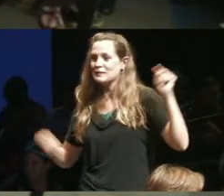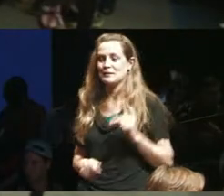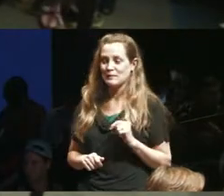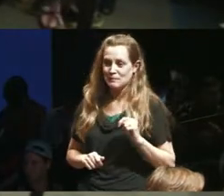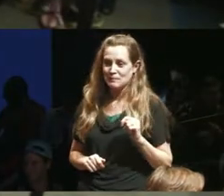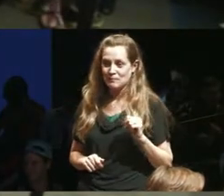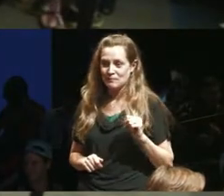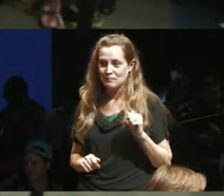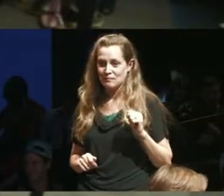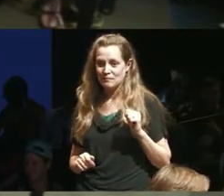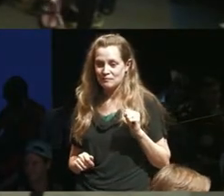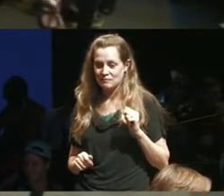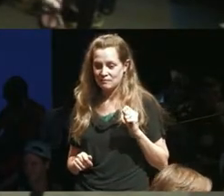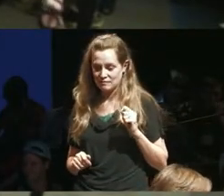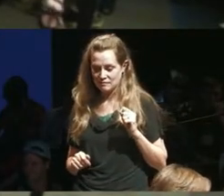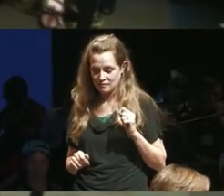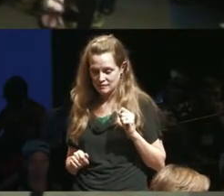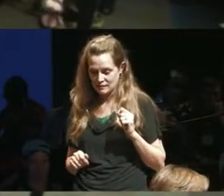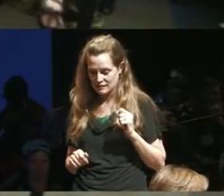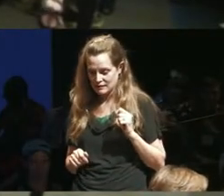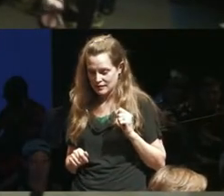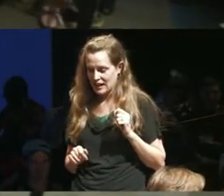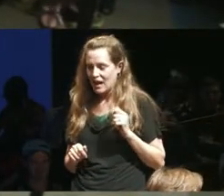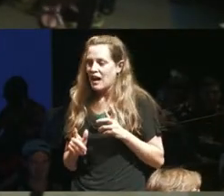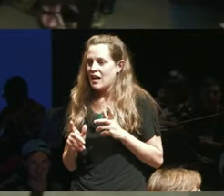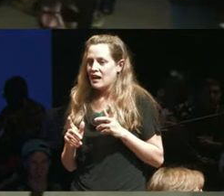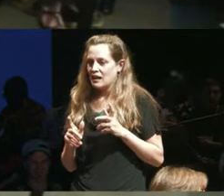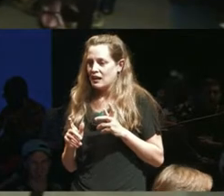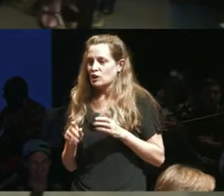I'm not forbidden remember to you that's good it's going to create a wave it's